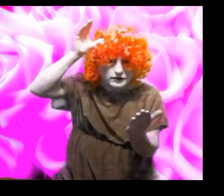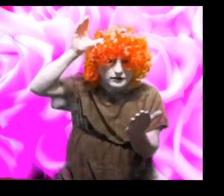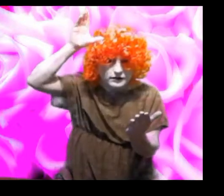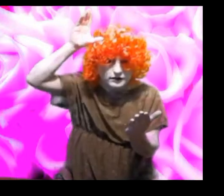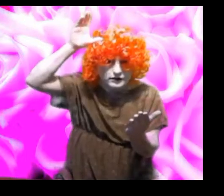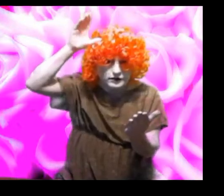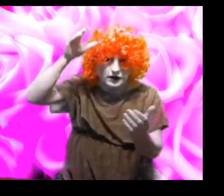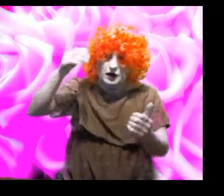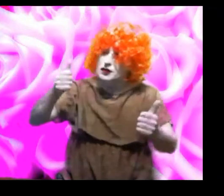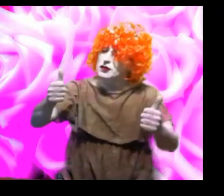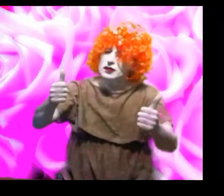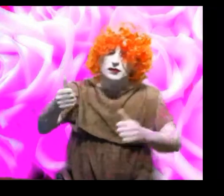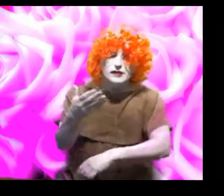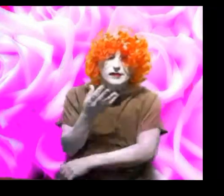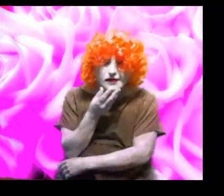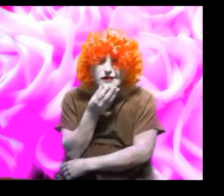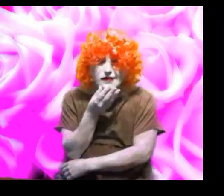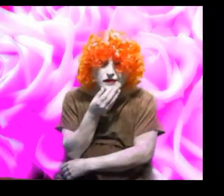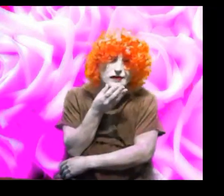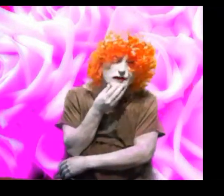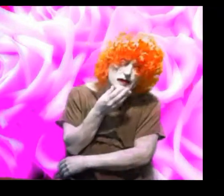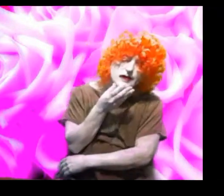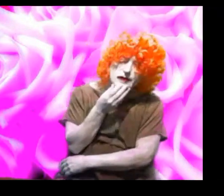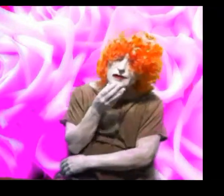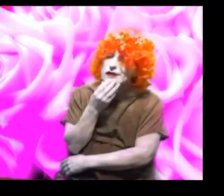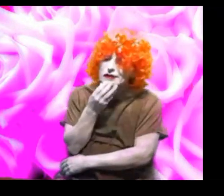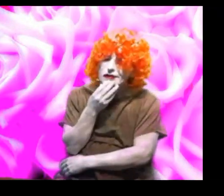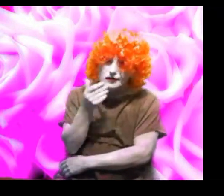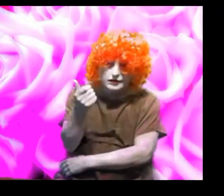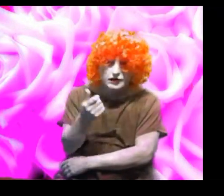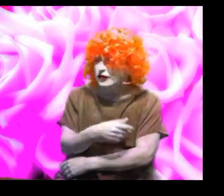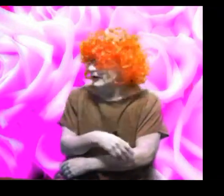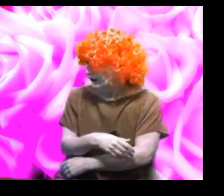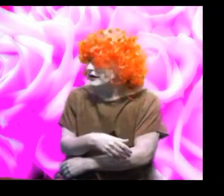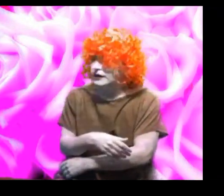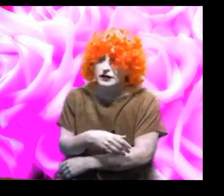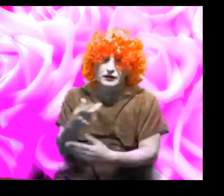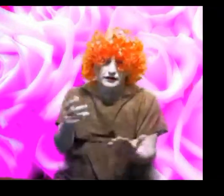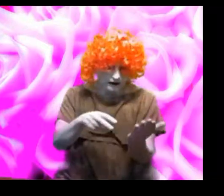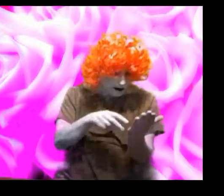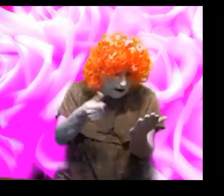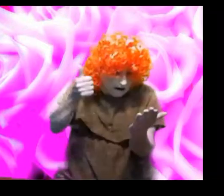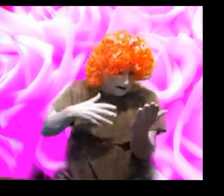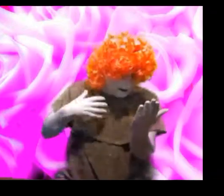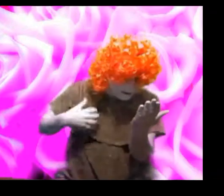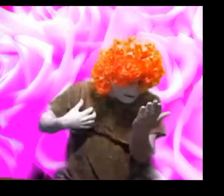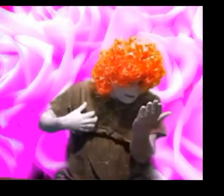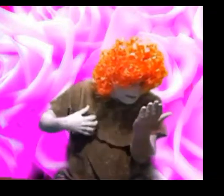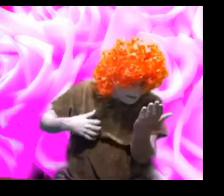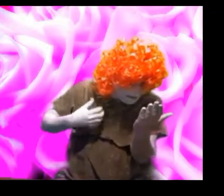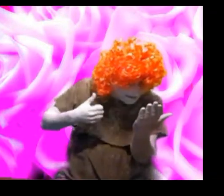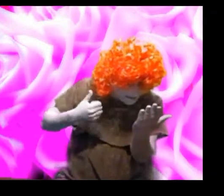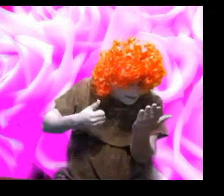Its actually a great way to pass boring time, as things can be boring sometimes.